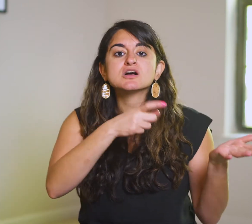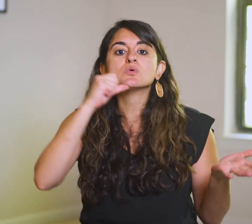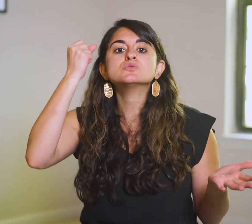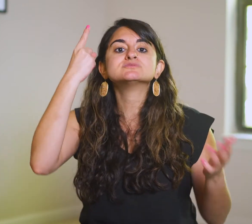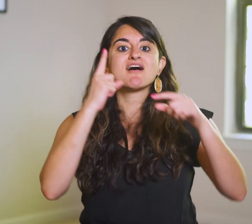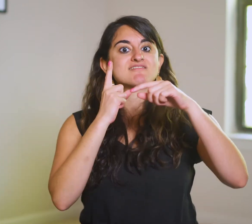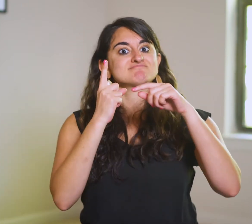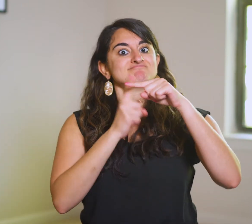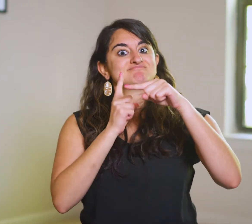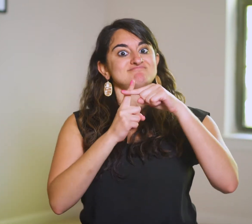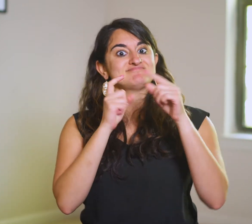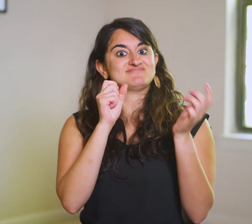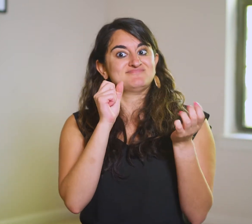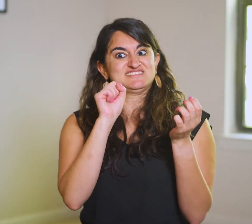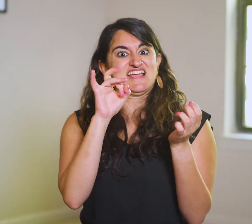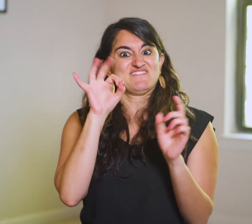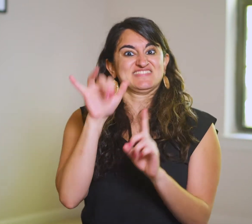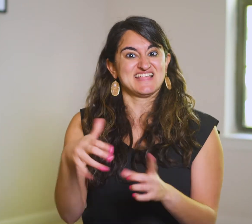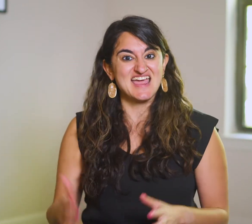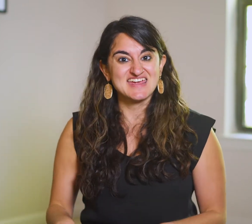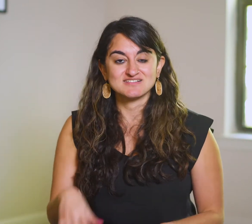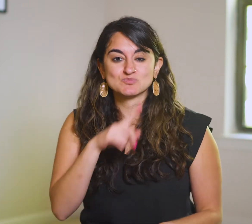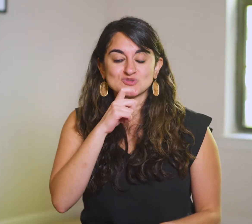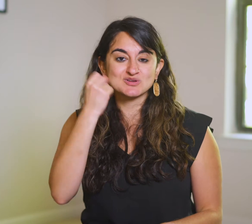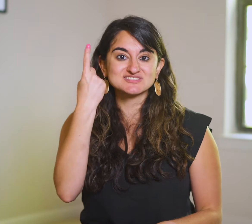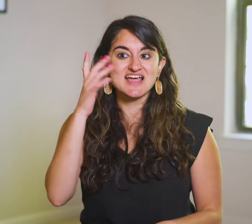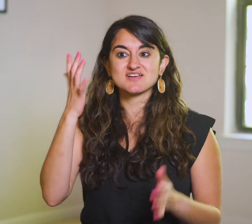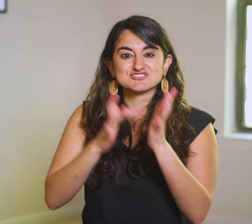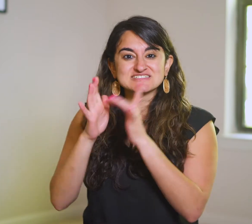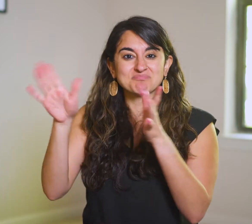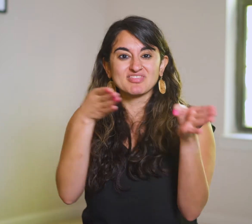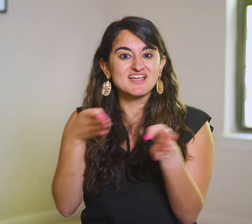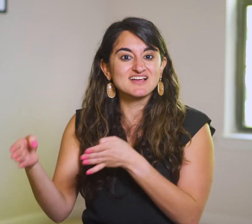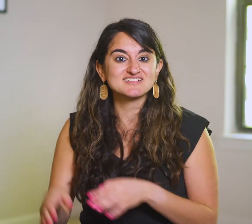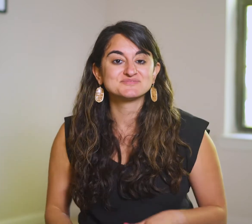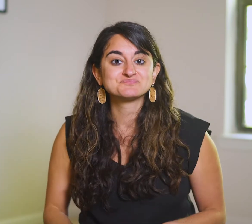They don’t understand the upside-down kingdom.